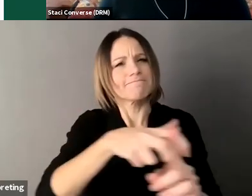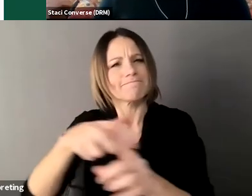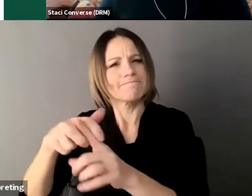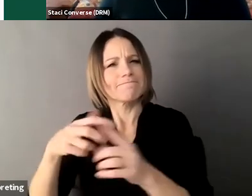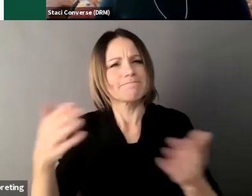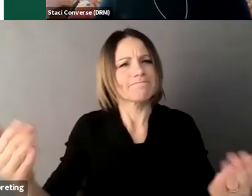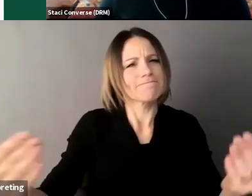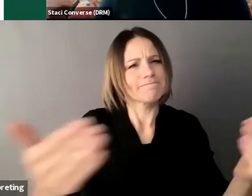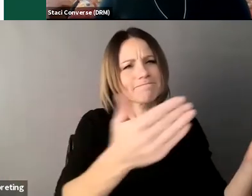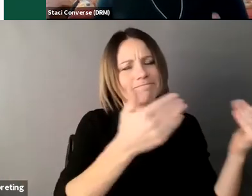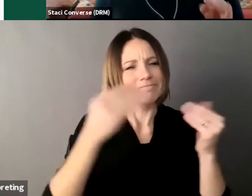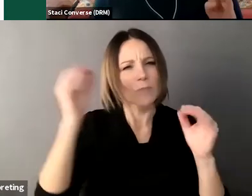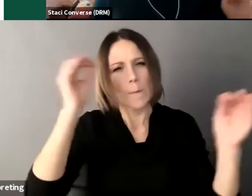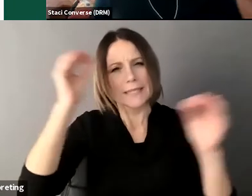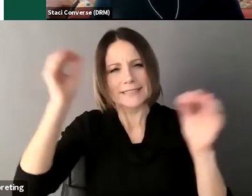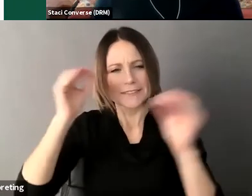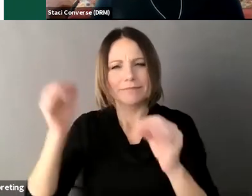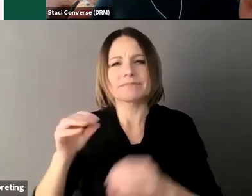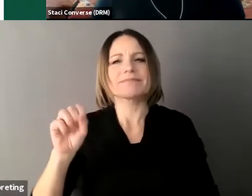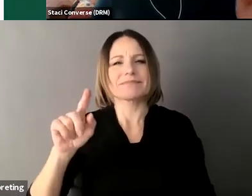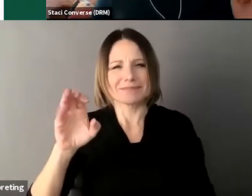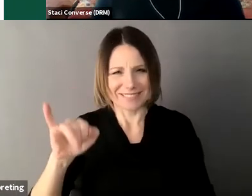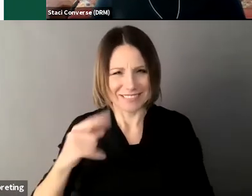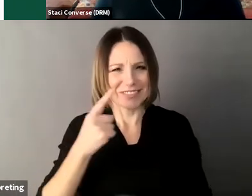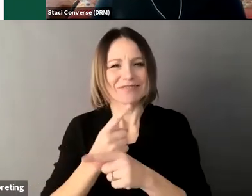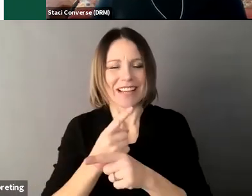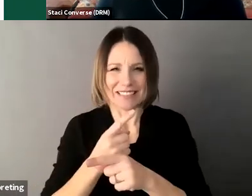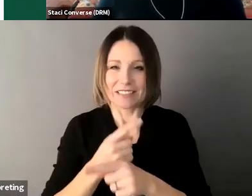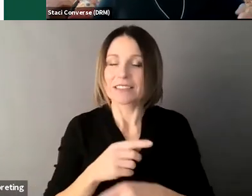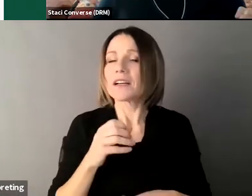um what kind of decisions I think we talked a little bit about who we wanted to help us and